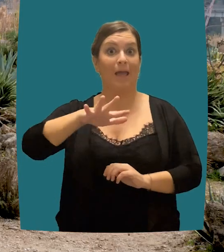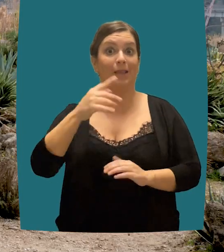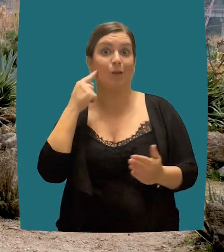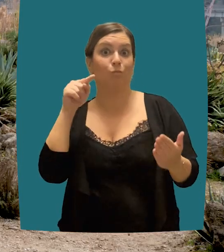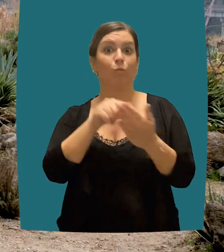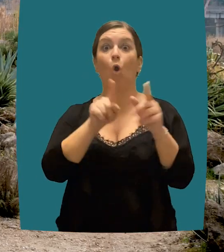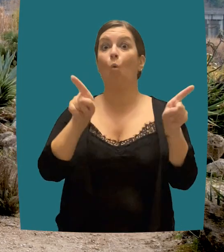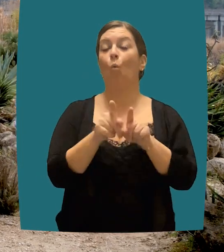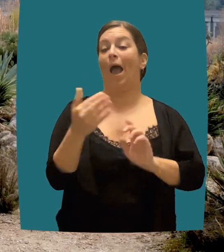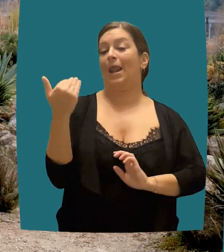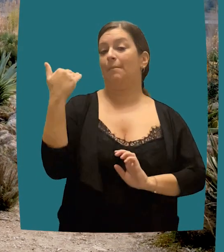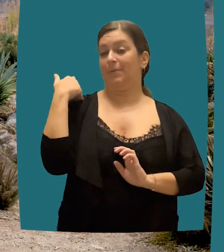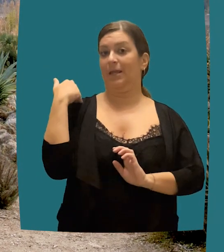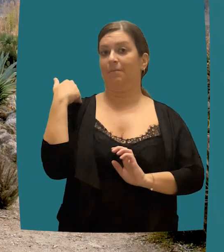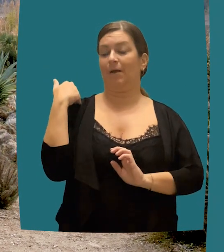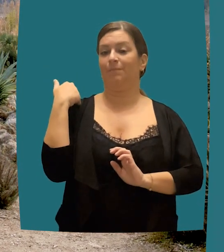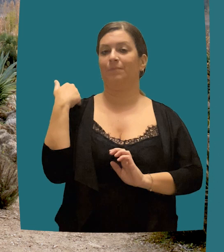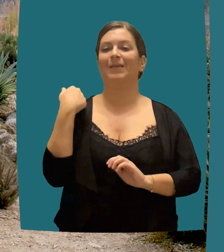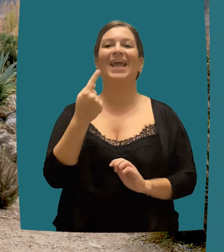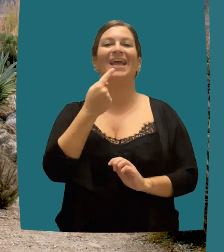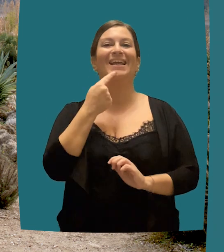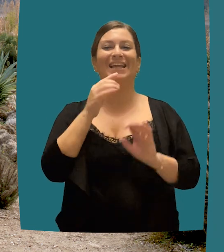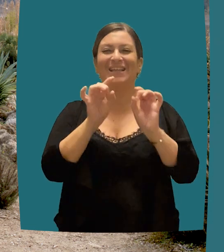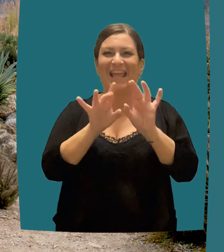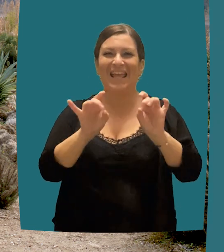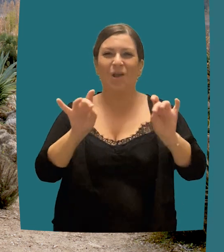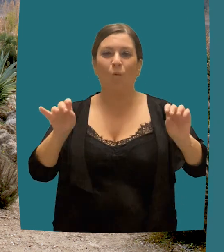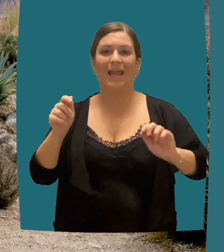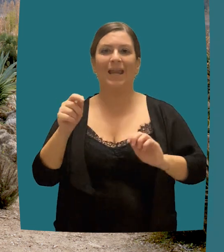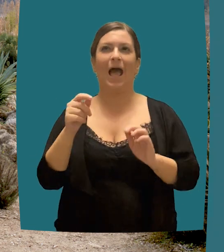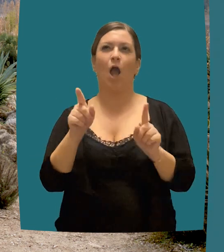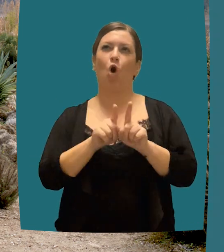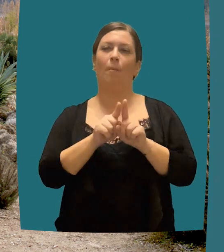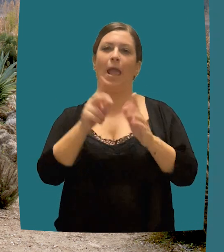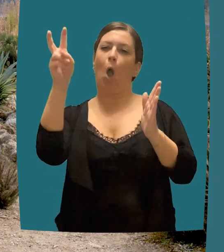The "polluter pays" principle is quite clearly linked to the issue of waste management.